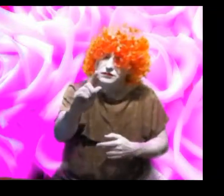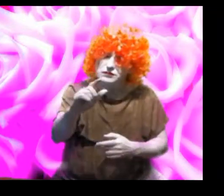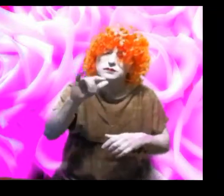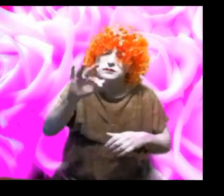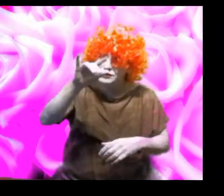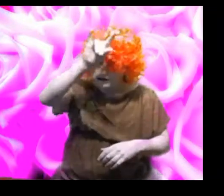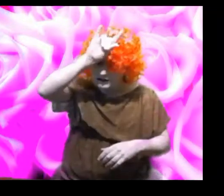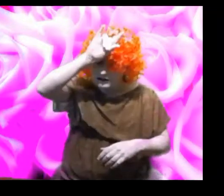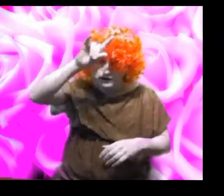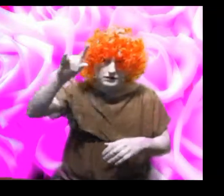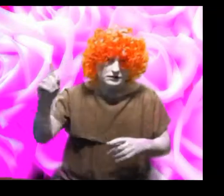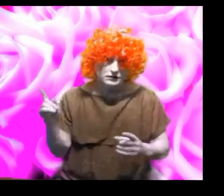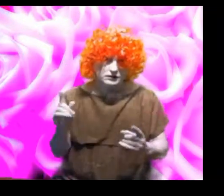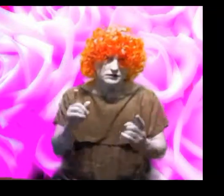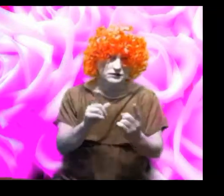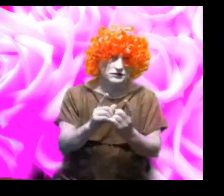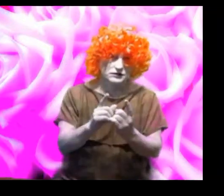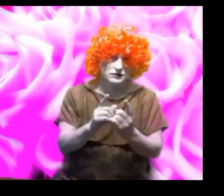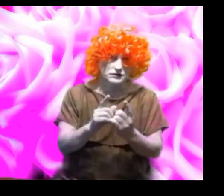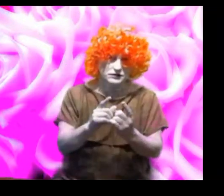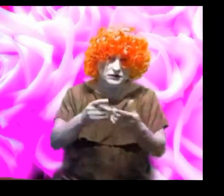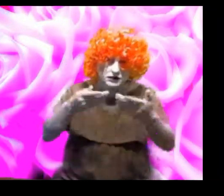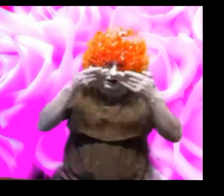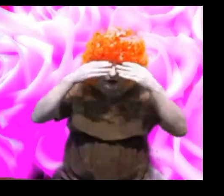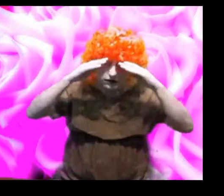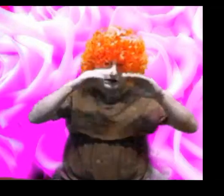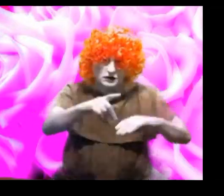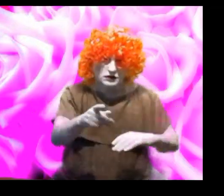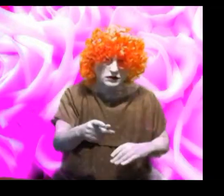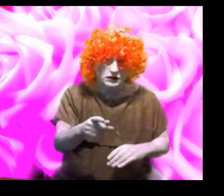and tries to trick you, be careful. They look just like people.